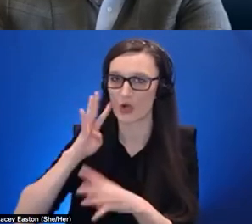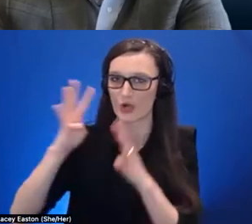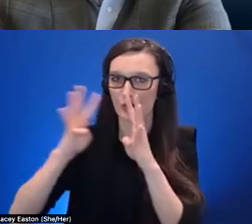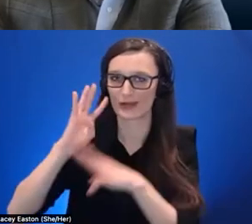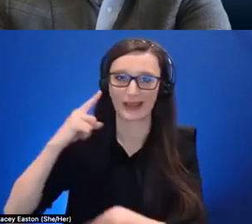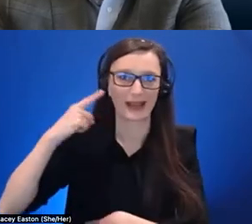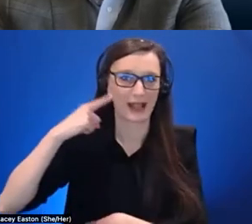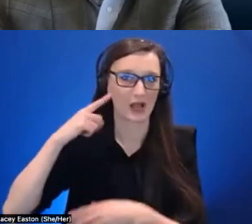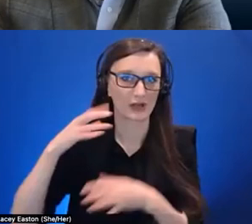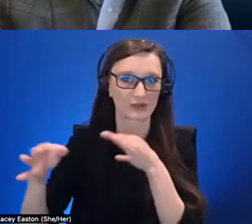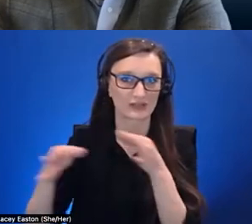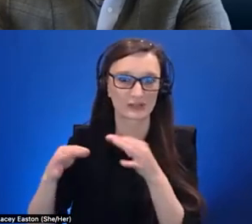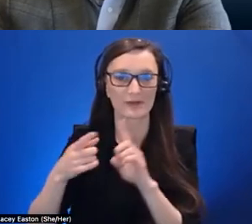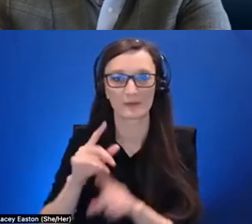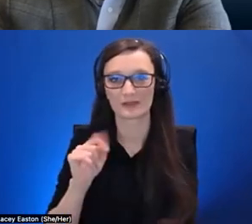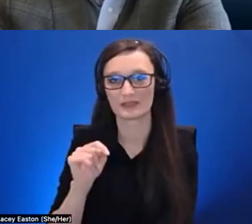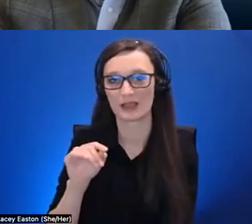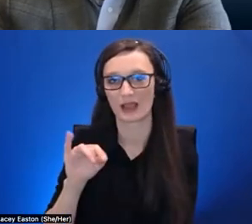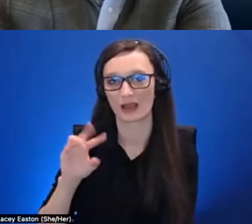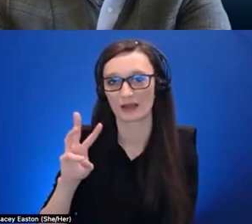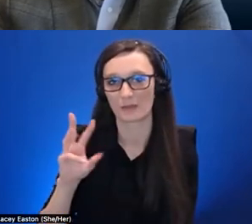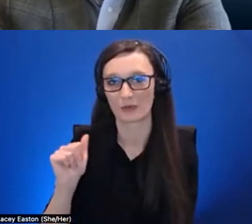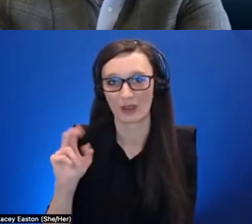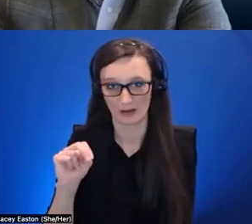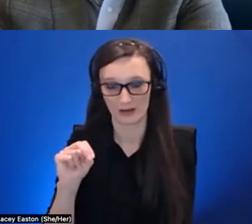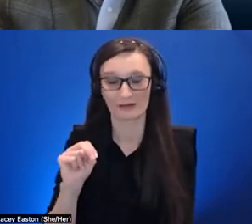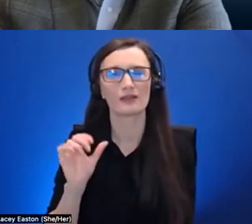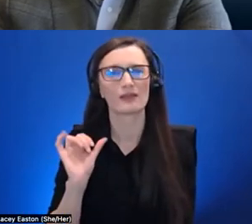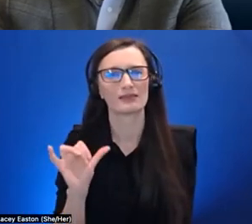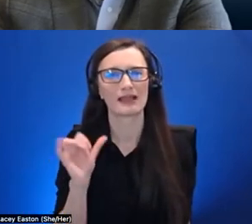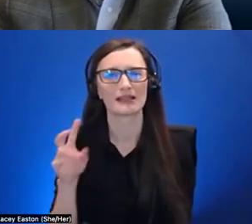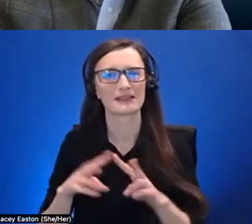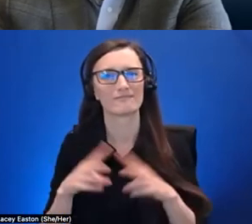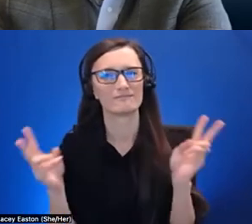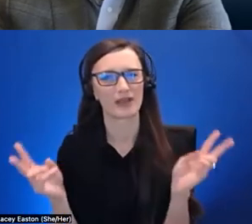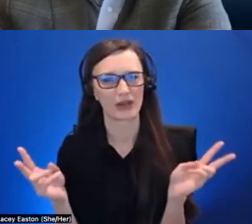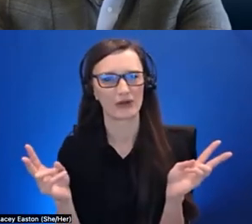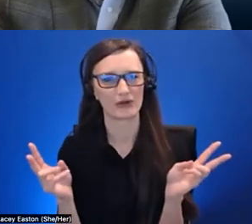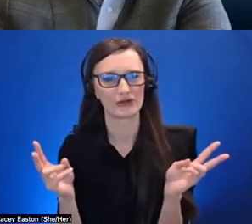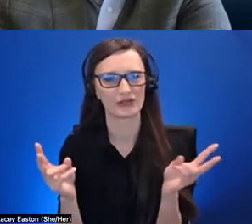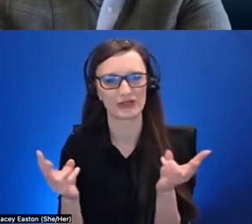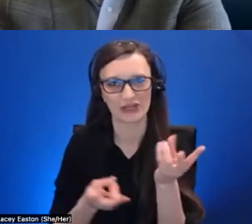taiwan is that you know it's actually a very like iterative and a very long pipeline like beyond